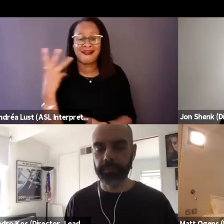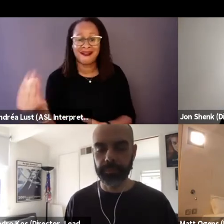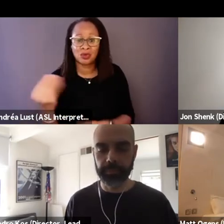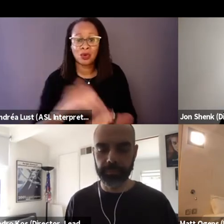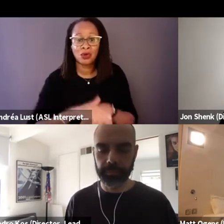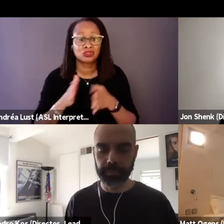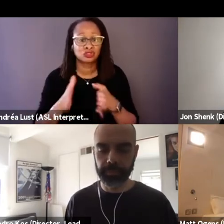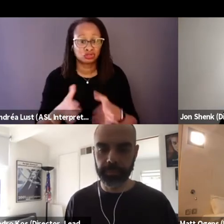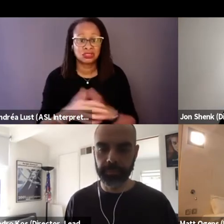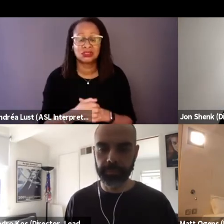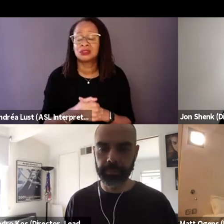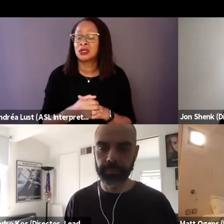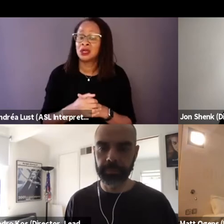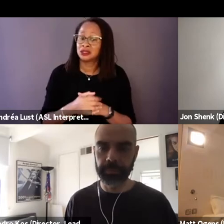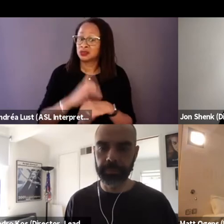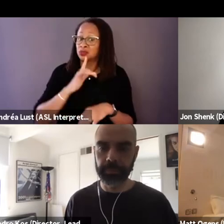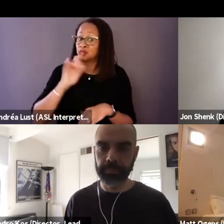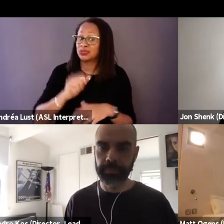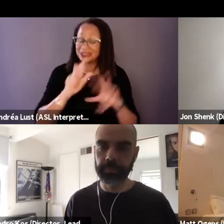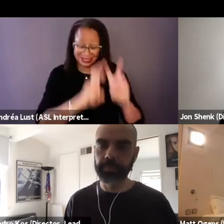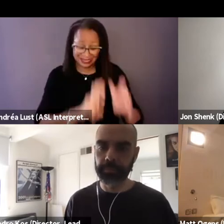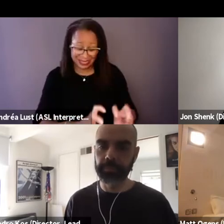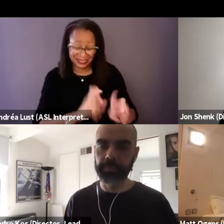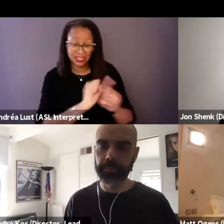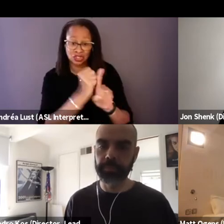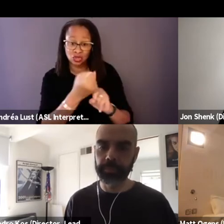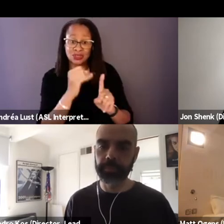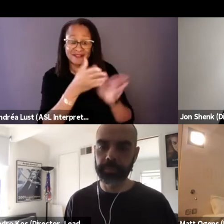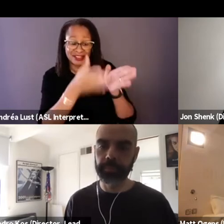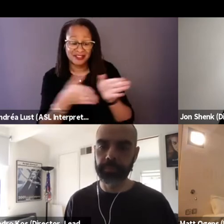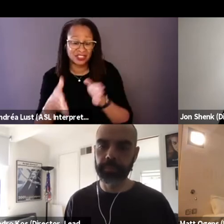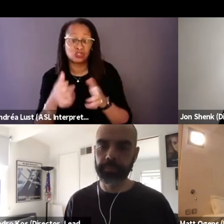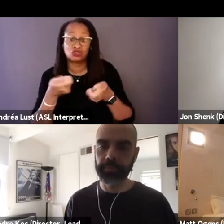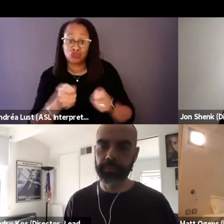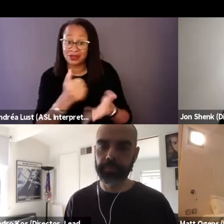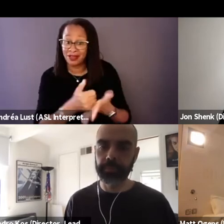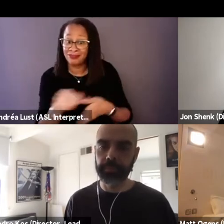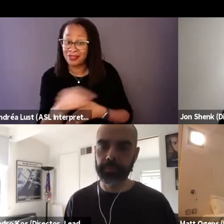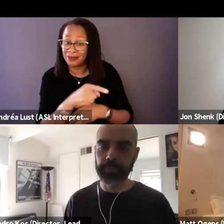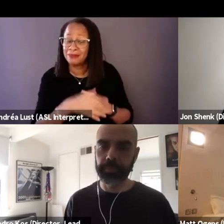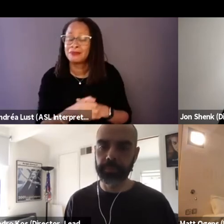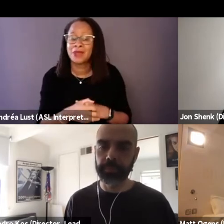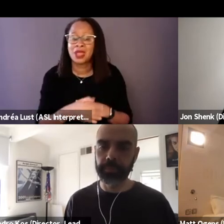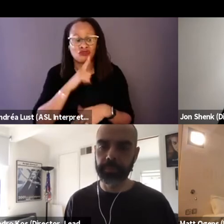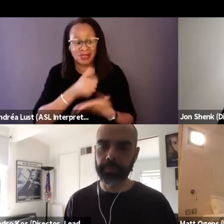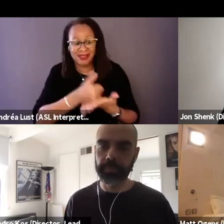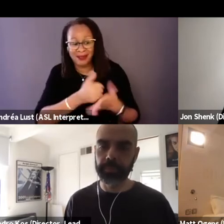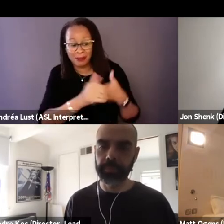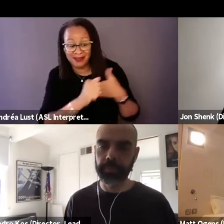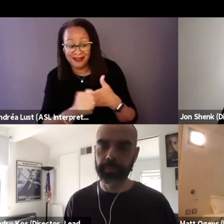to really assess the situation of individuals out there, really helped guide us and